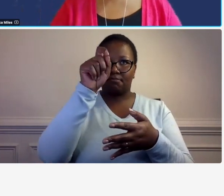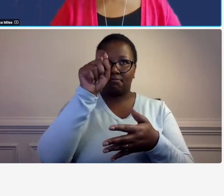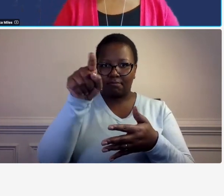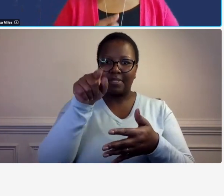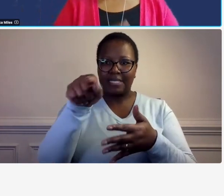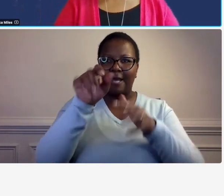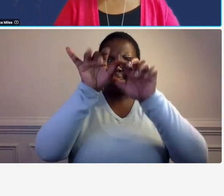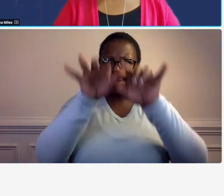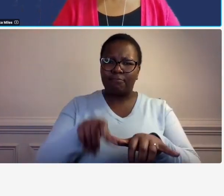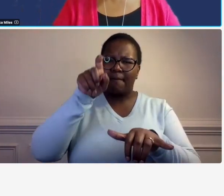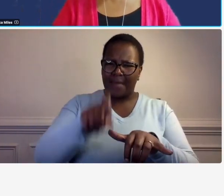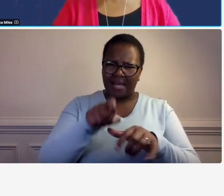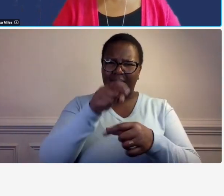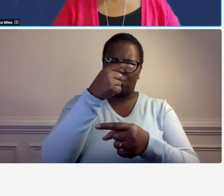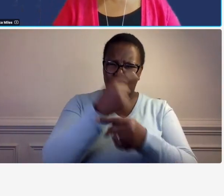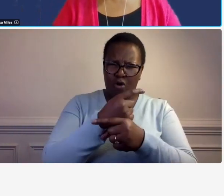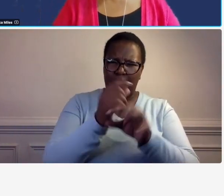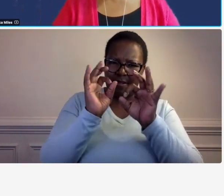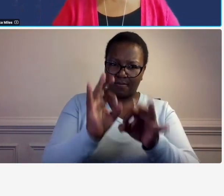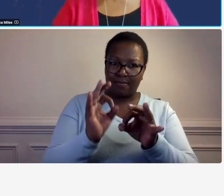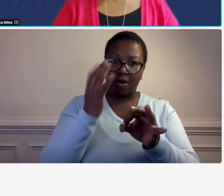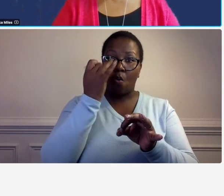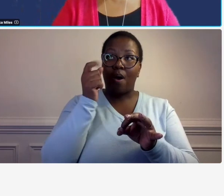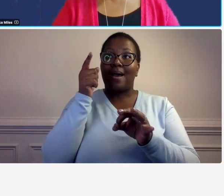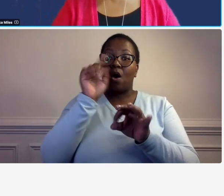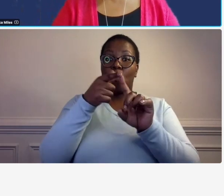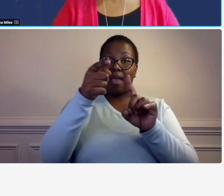so definitely make sure that you you don't just rush through it you know it's like i don't know